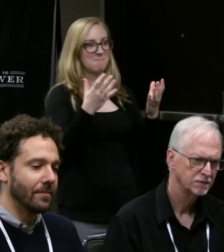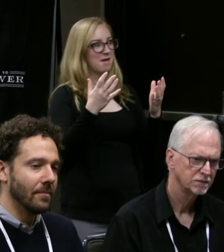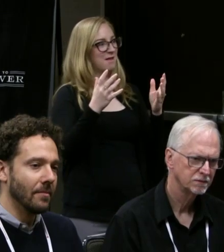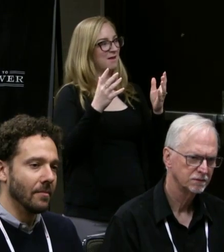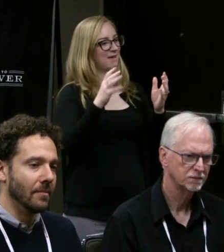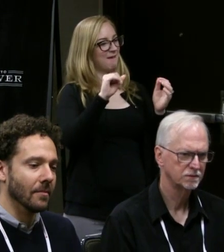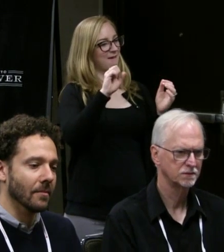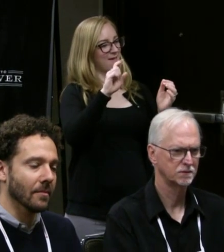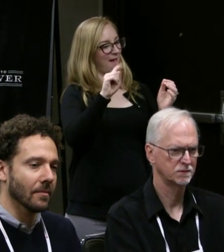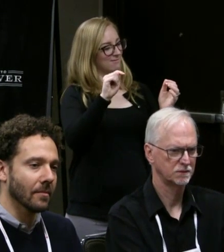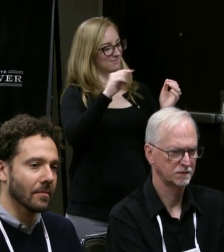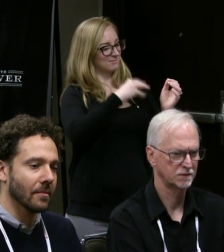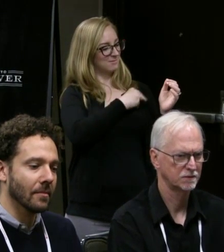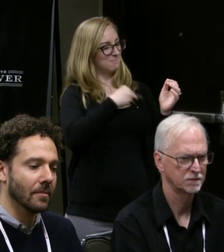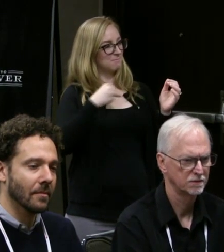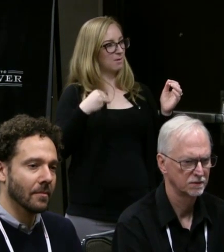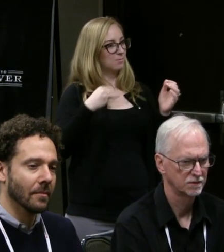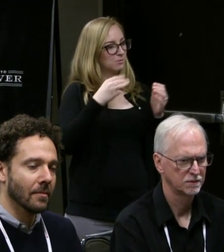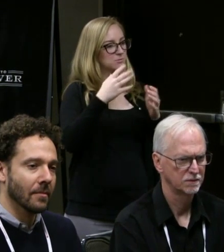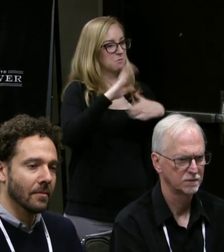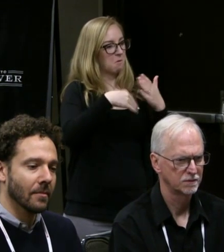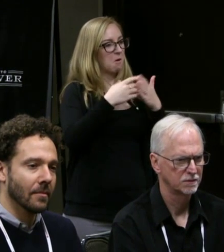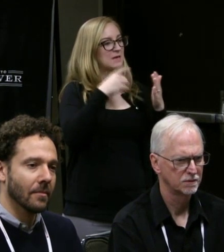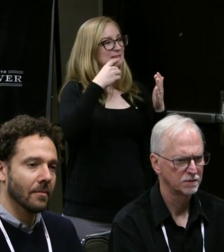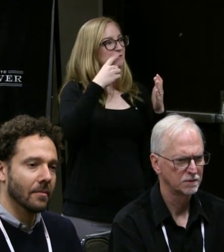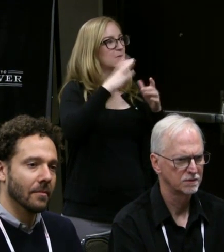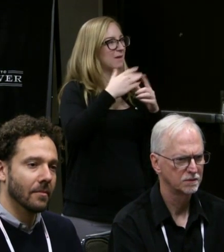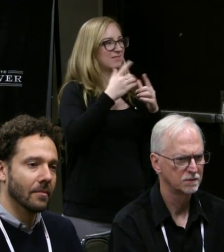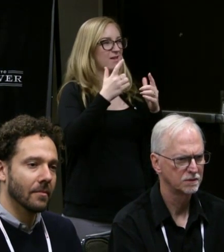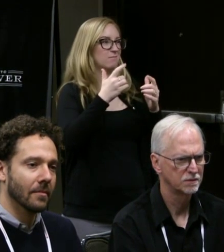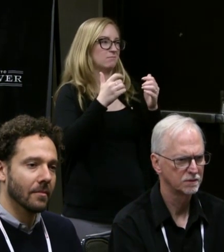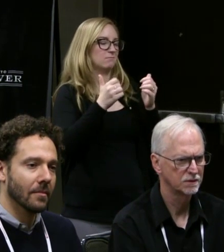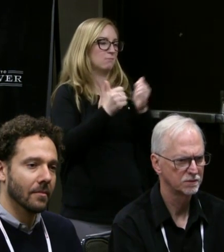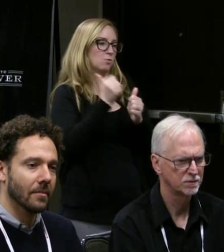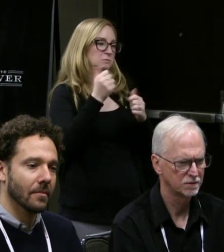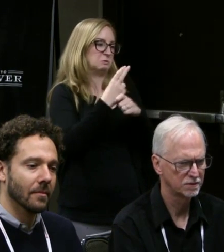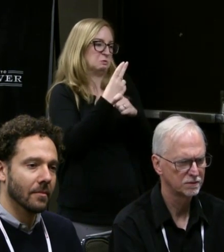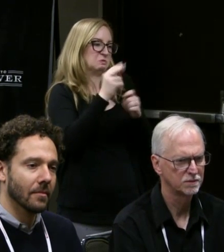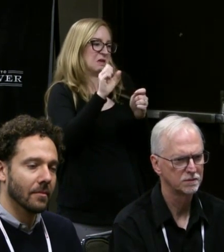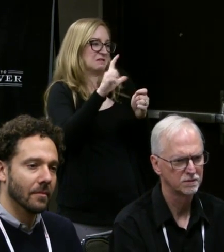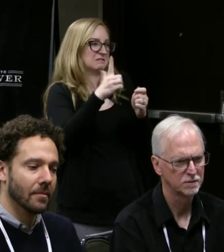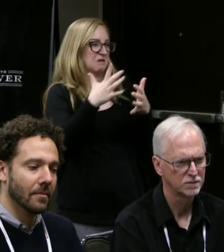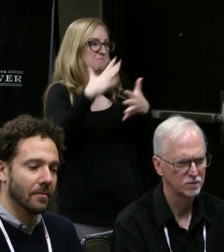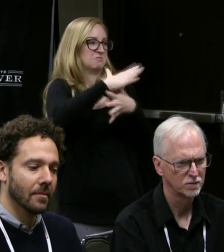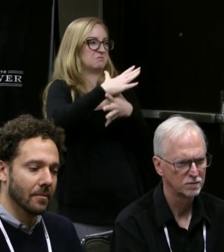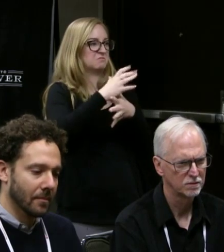who were hearing, that we made ASL the primary language in the room, so that we actually spoke very little.